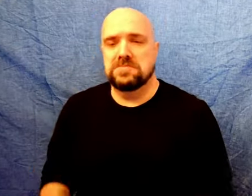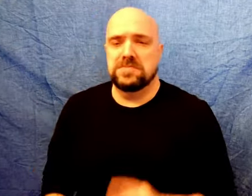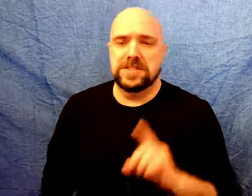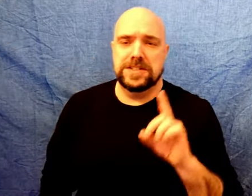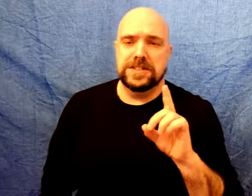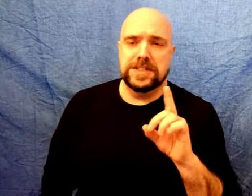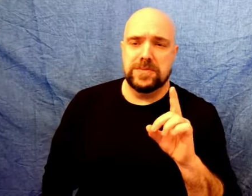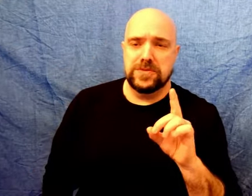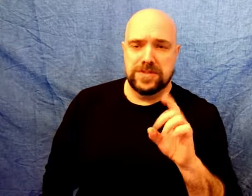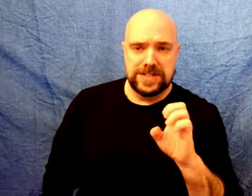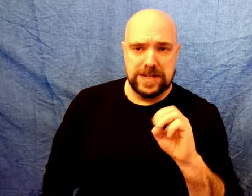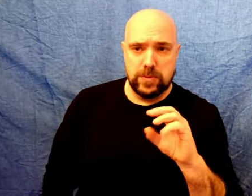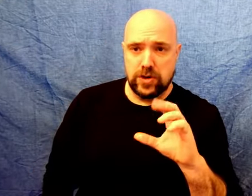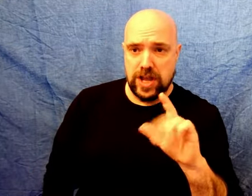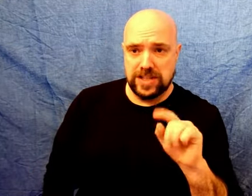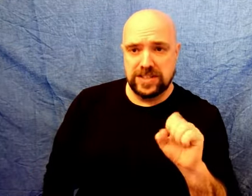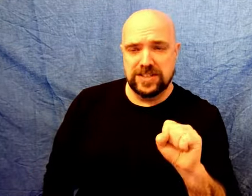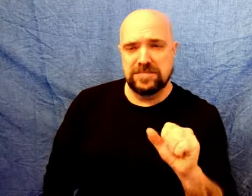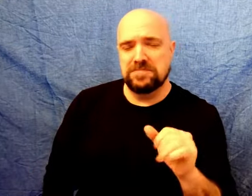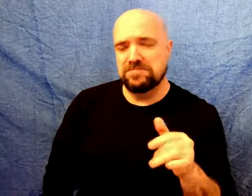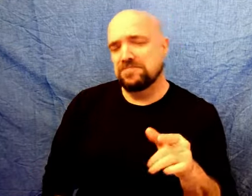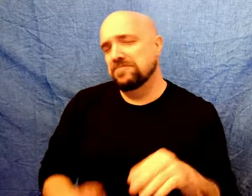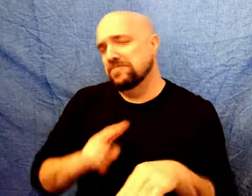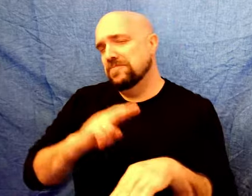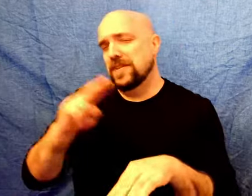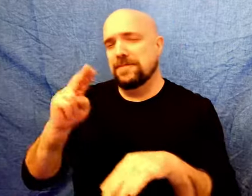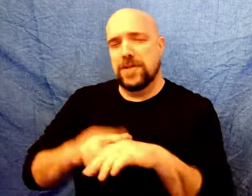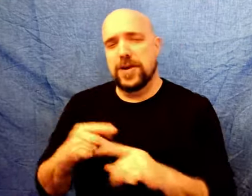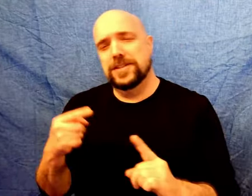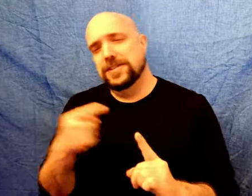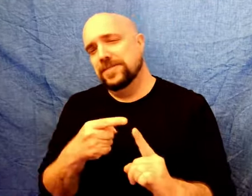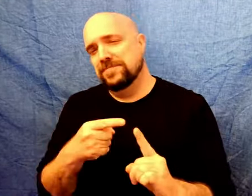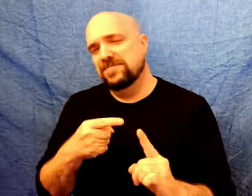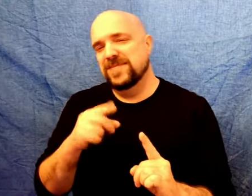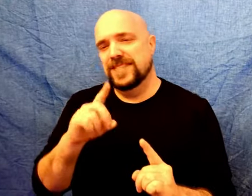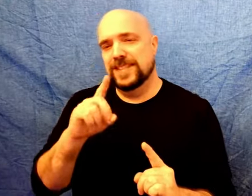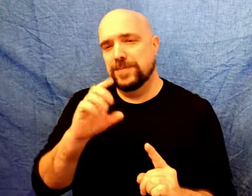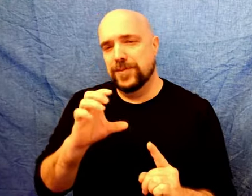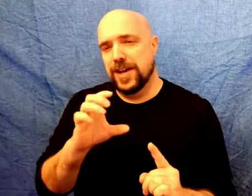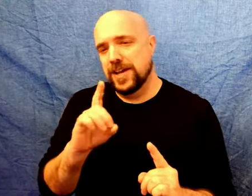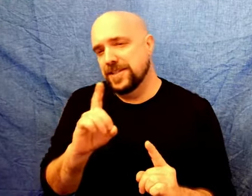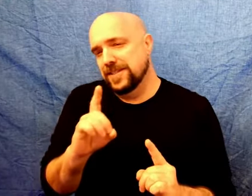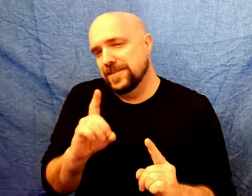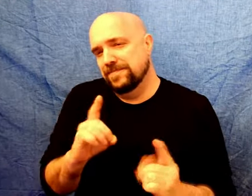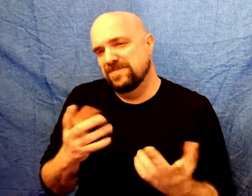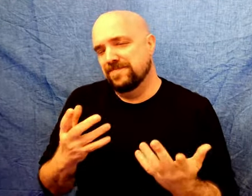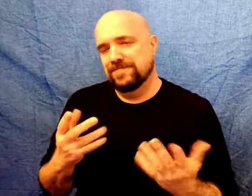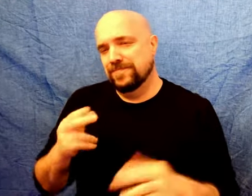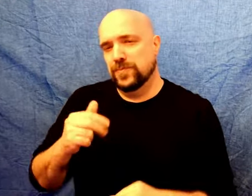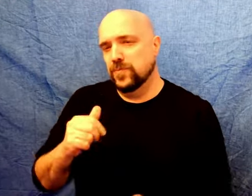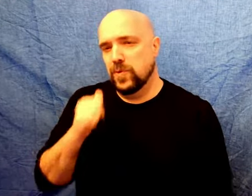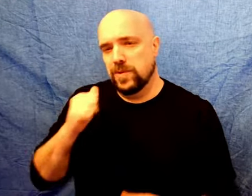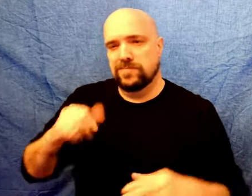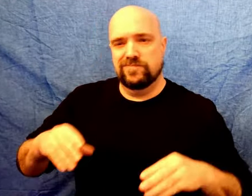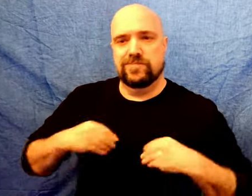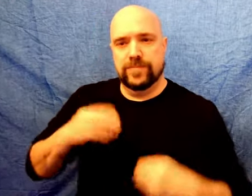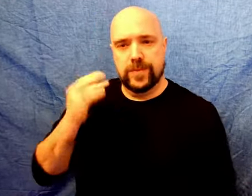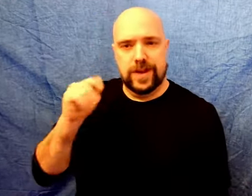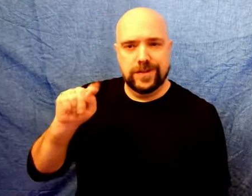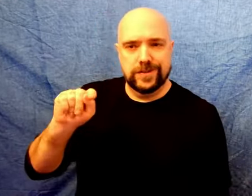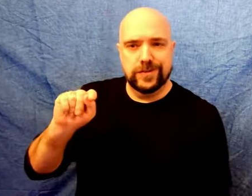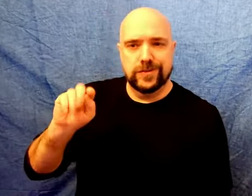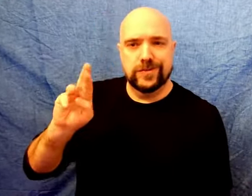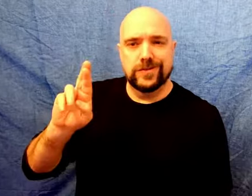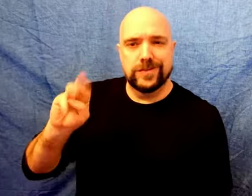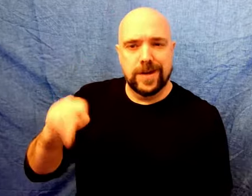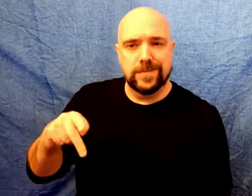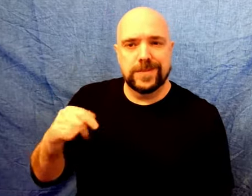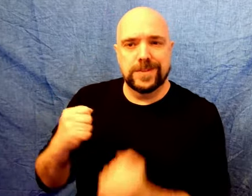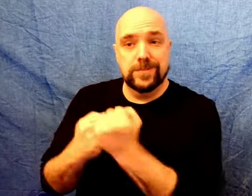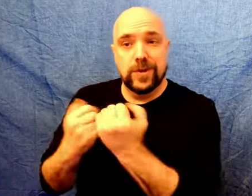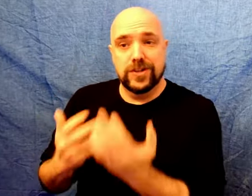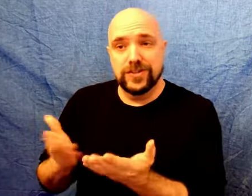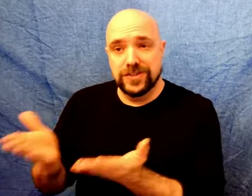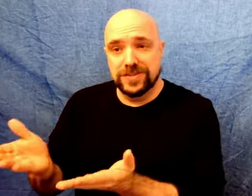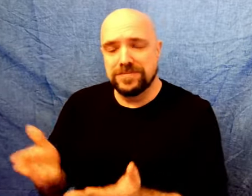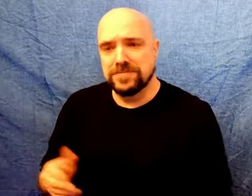Of course, the Democrats will not accept because they are Trump Supporters.